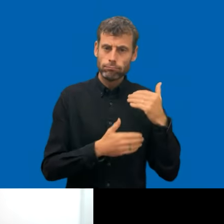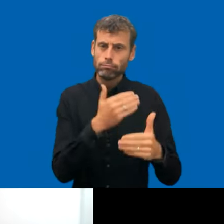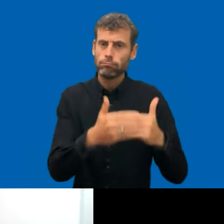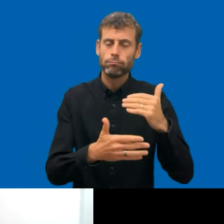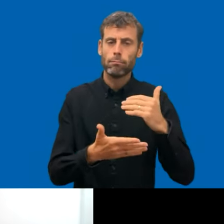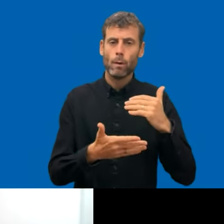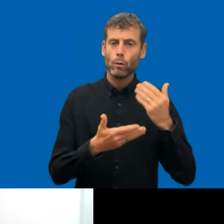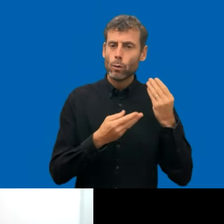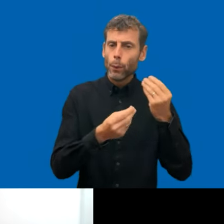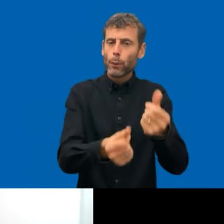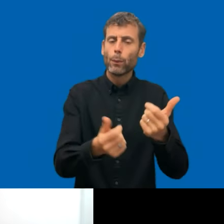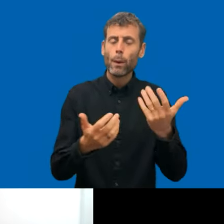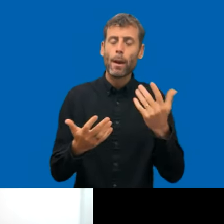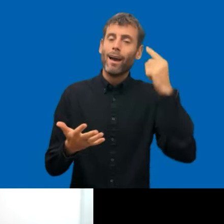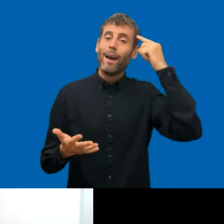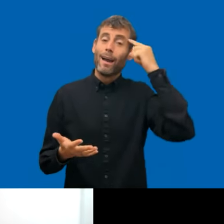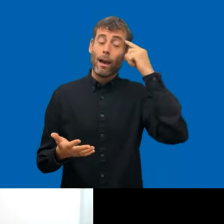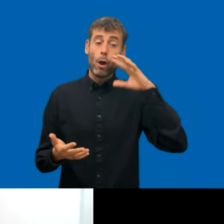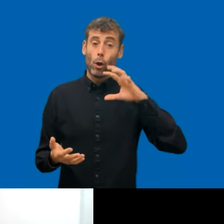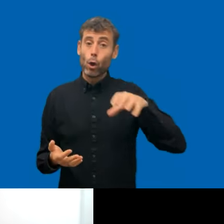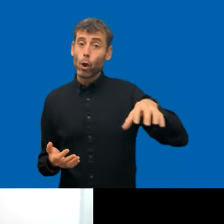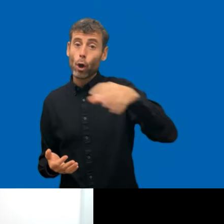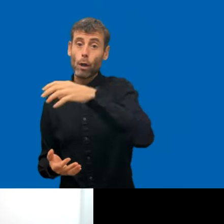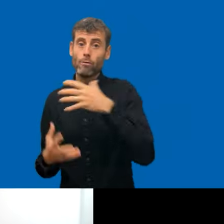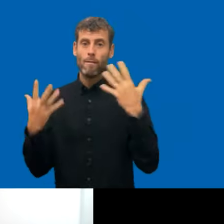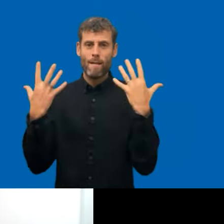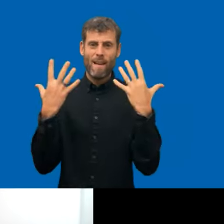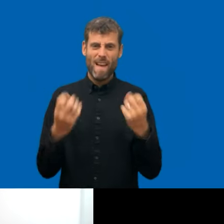less resources in this whole thing. That's a valid point.